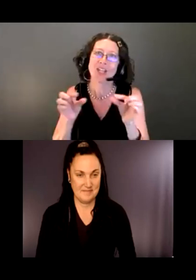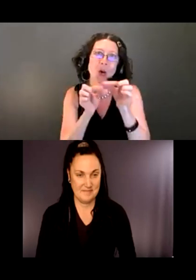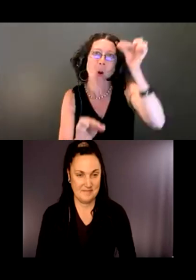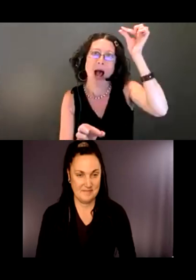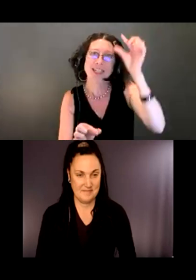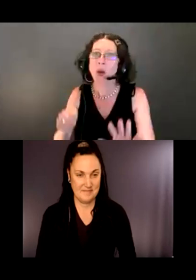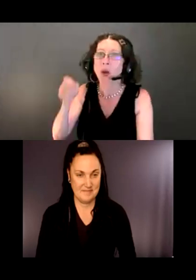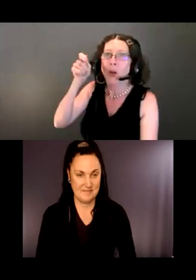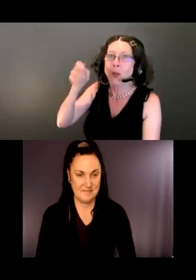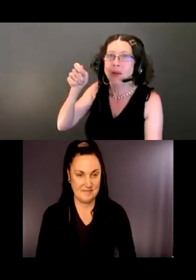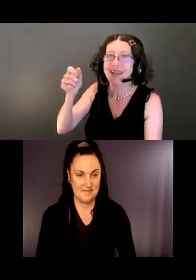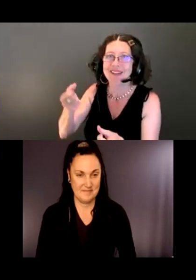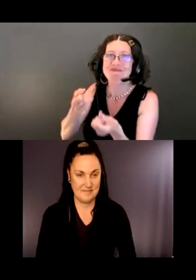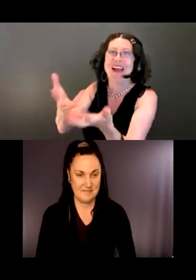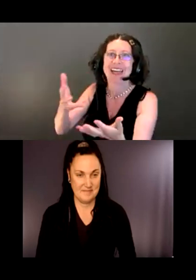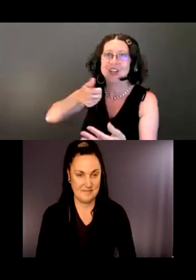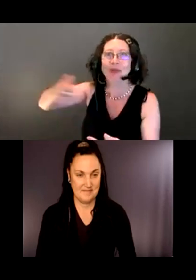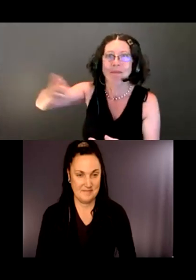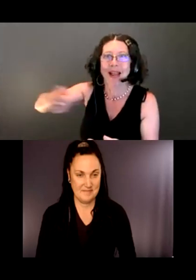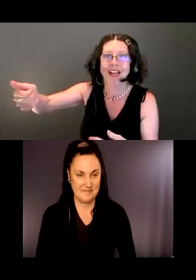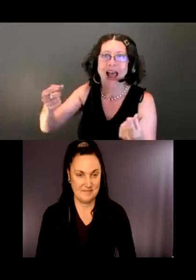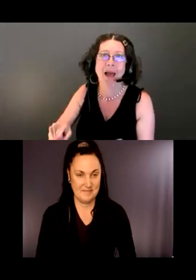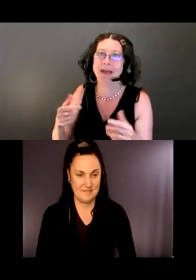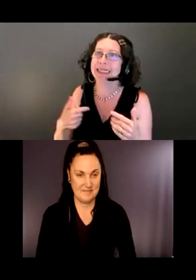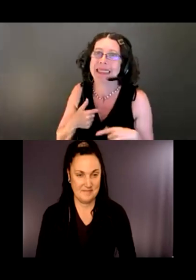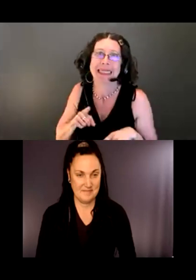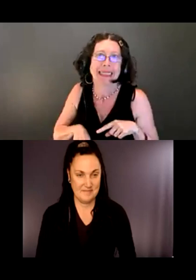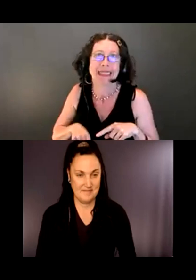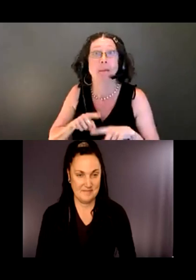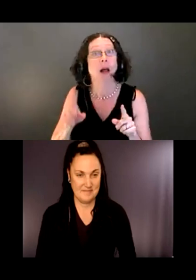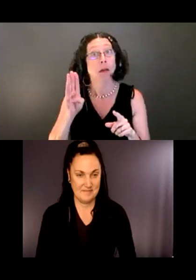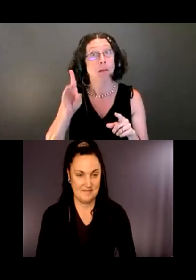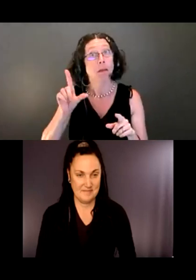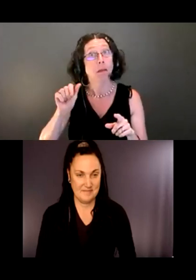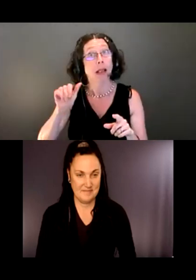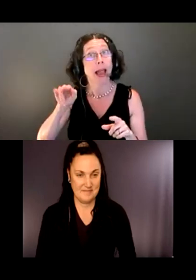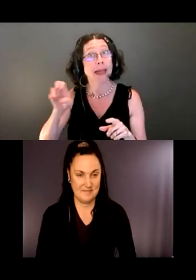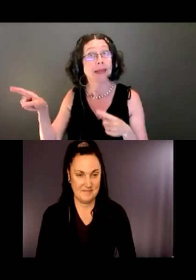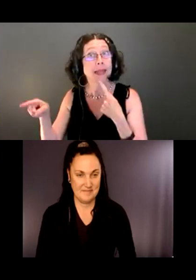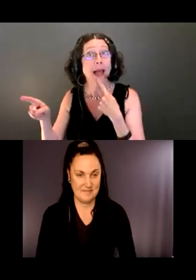However, as Blayne said, we're taking all input. It's not only a going to the City of Bellevue.